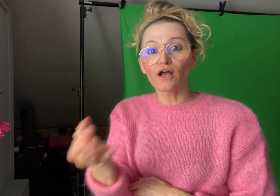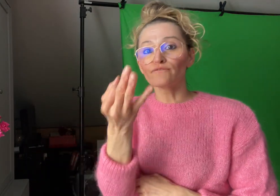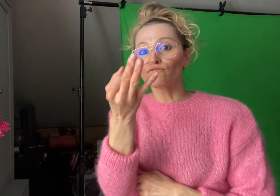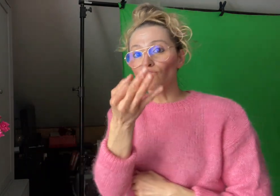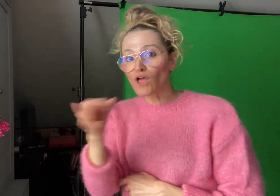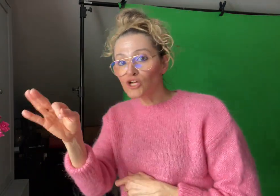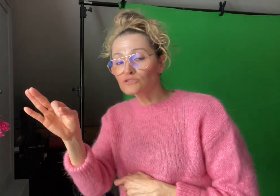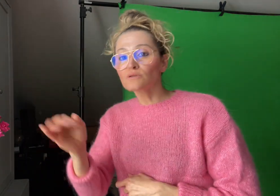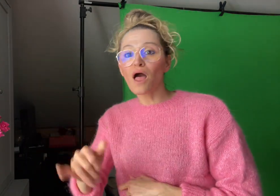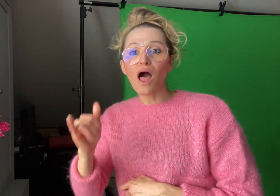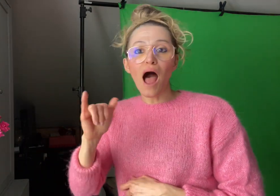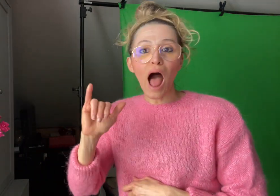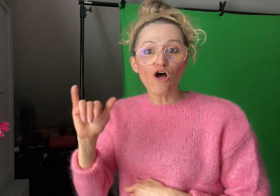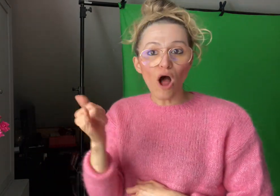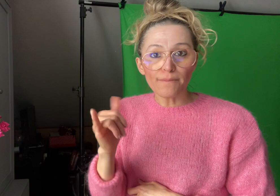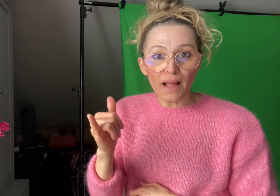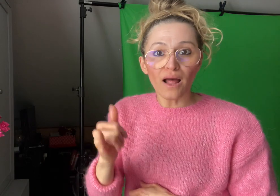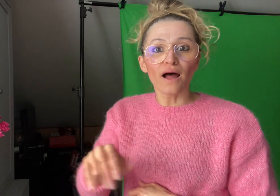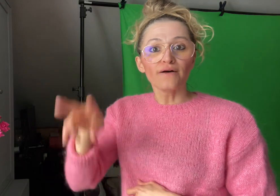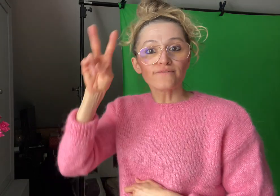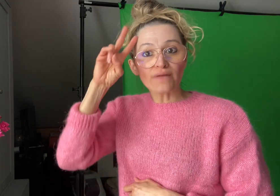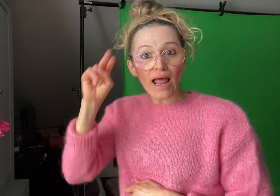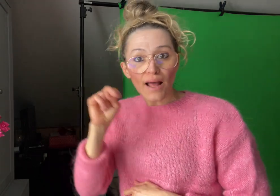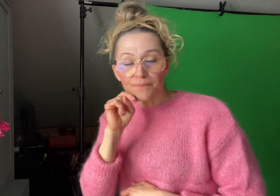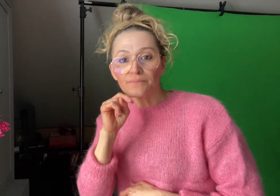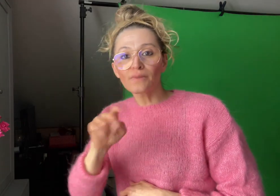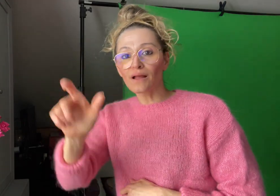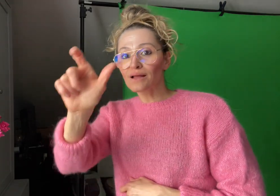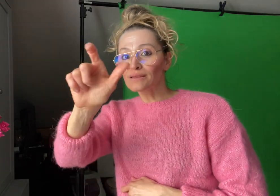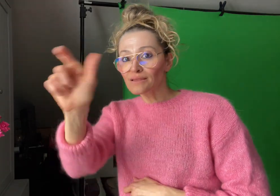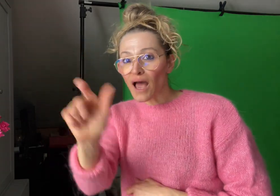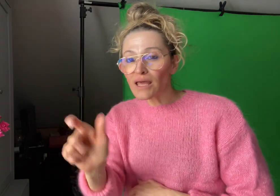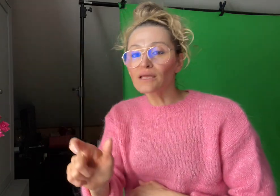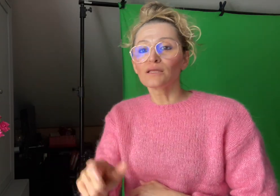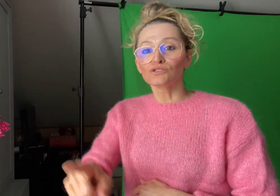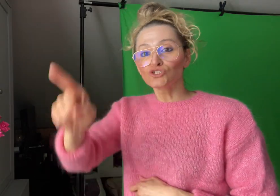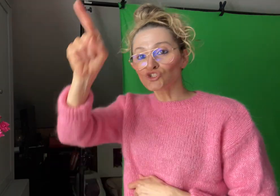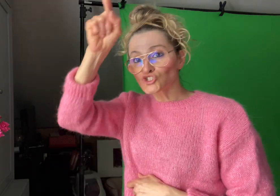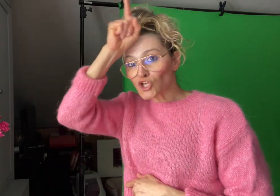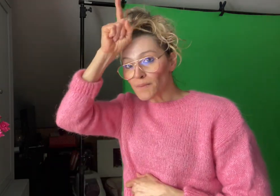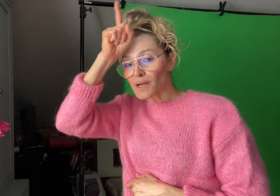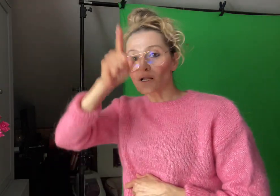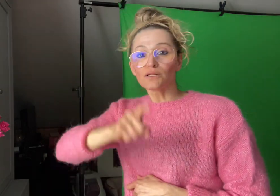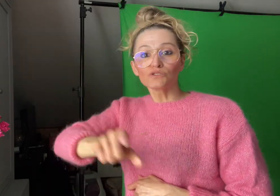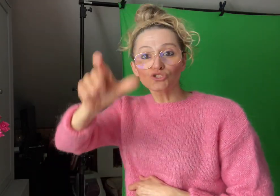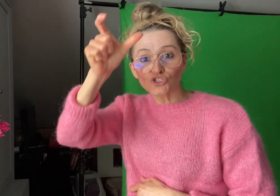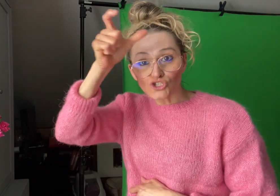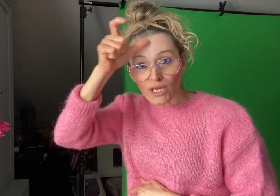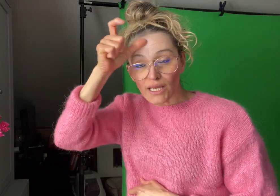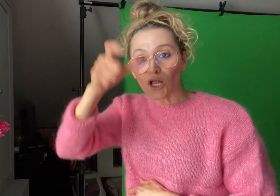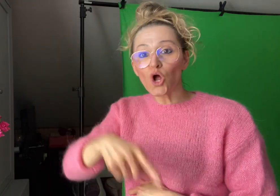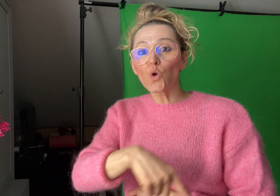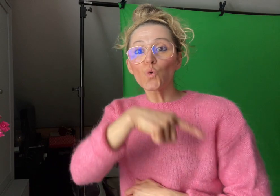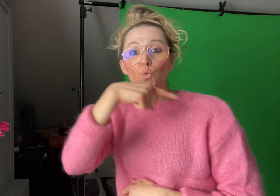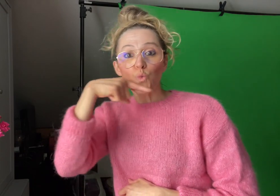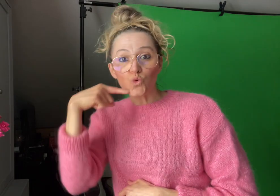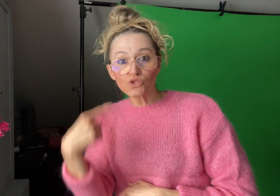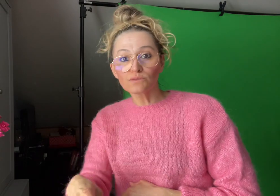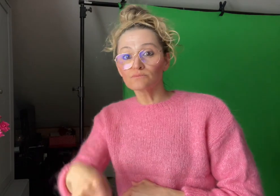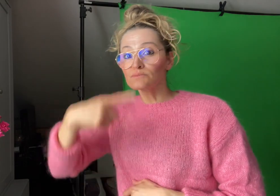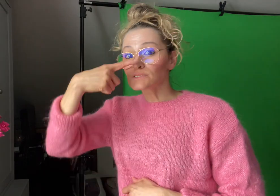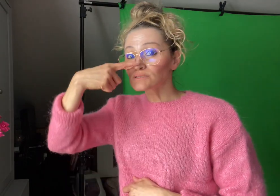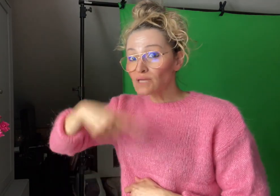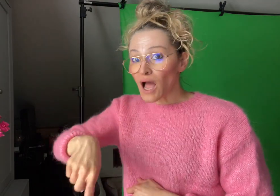French, Arabic, Vietnamese, Italian, German, Turkish, Russian,